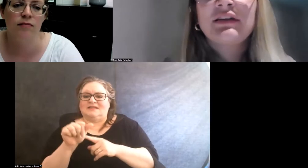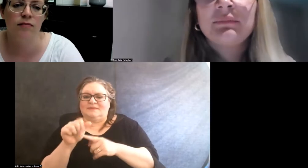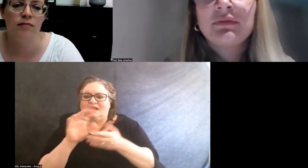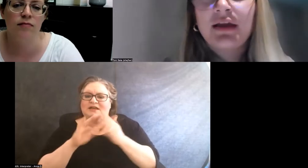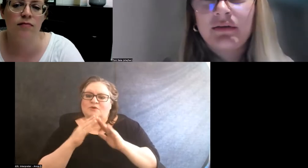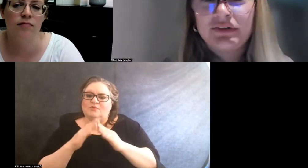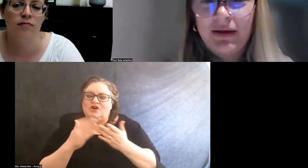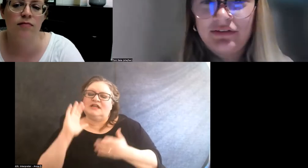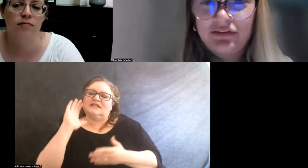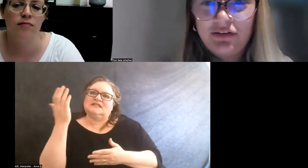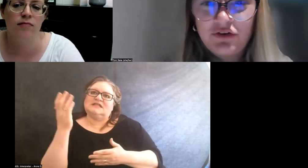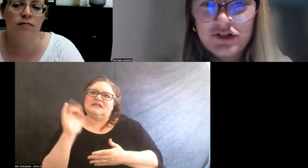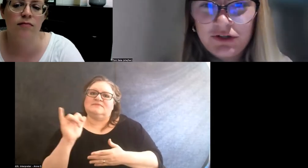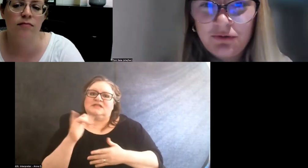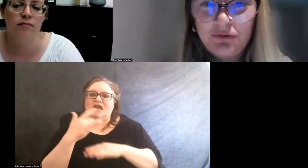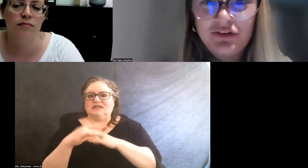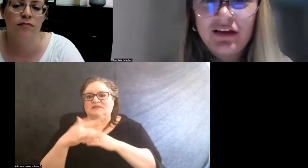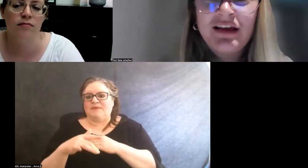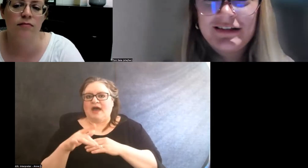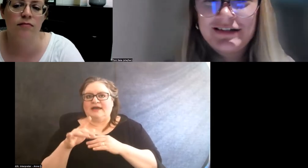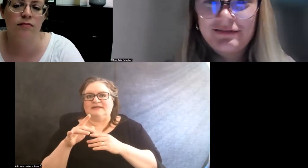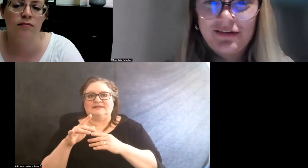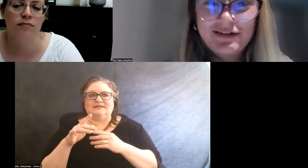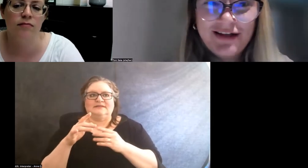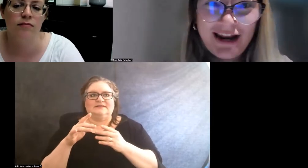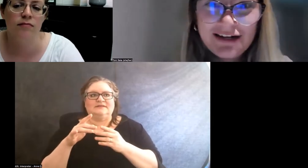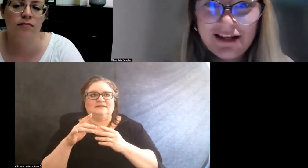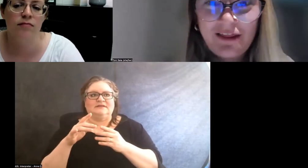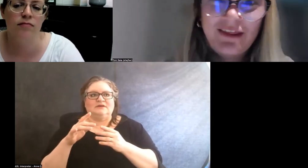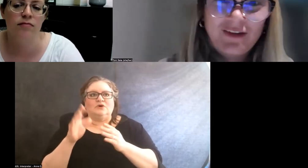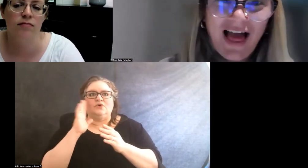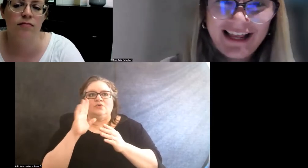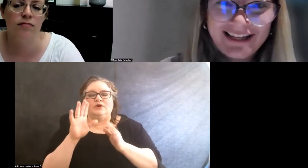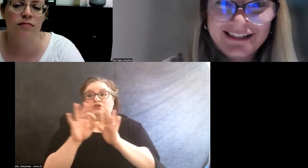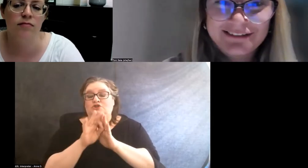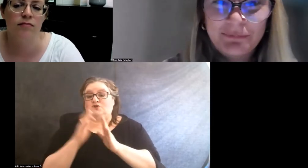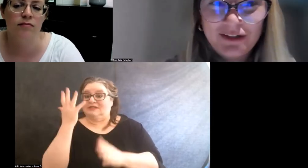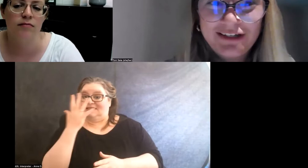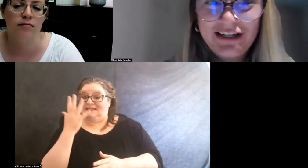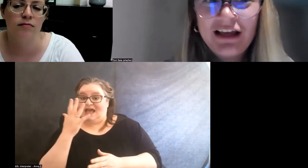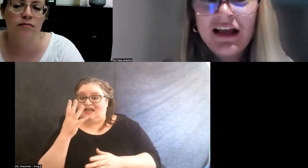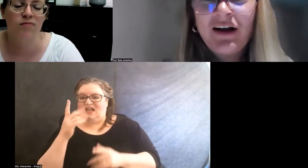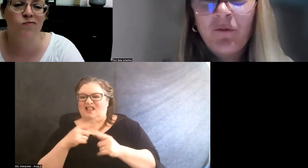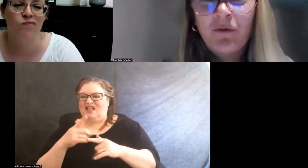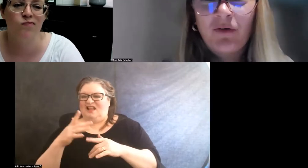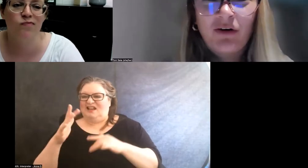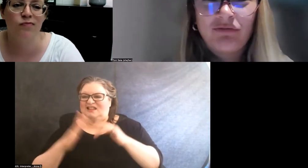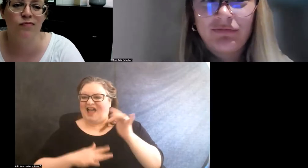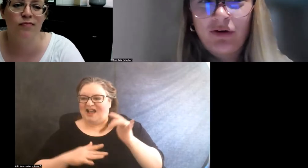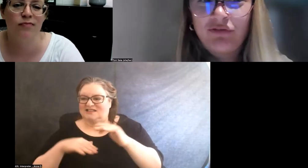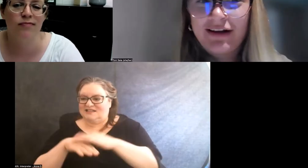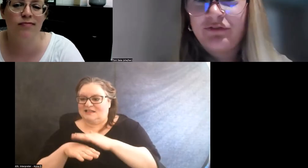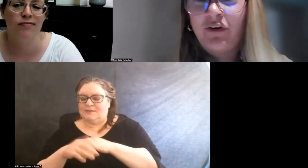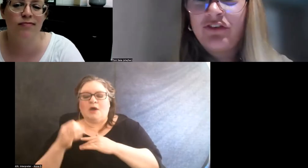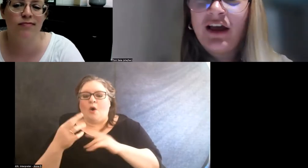it seems like spaces either choose aesthetics and then they lack accessibility or vice versa.